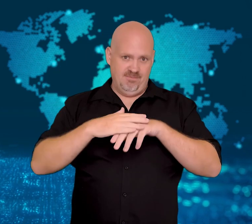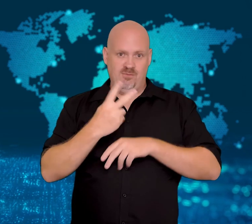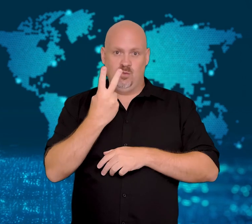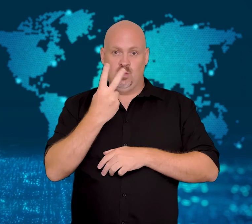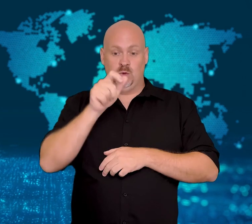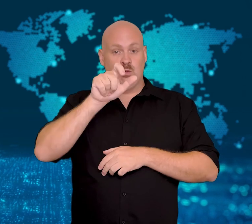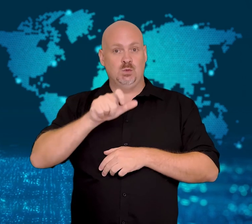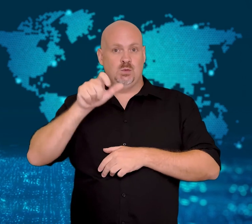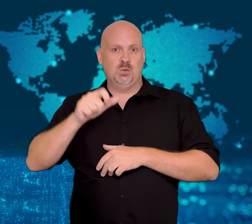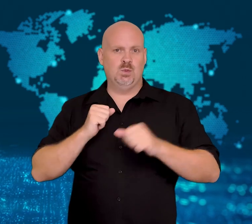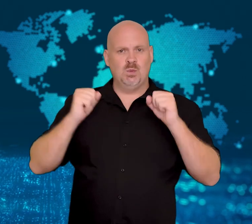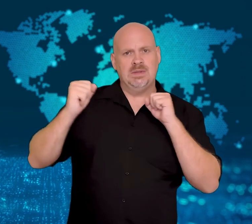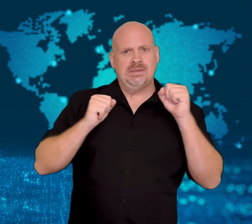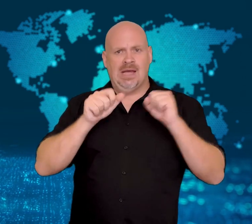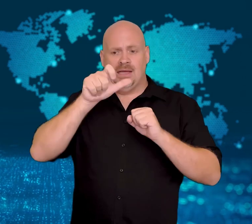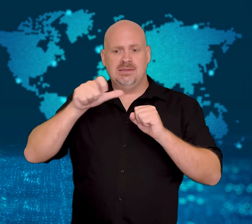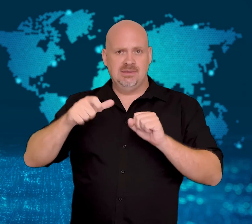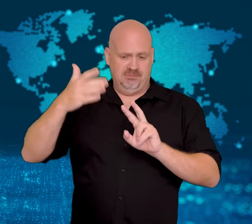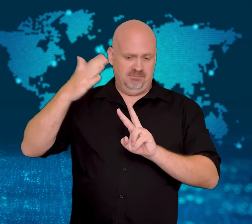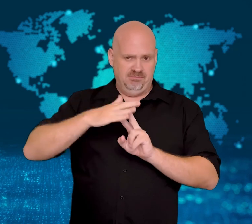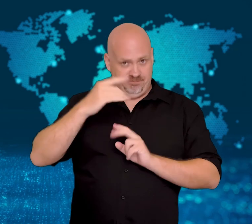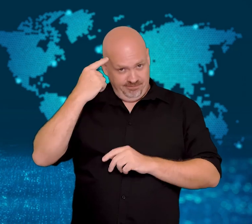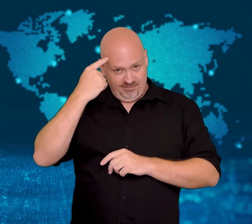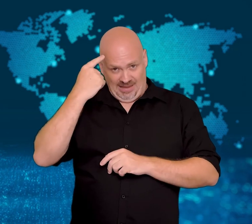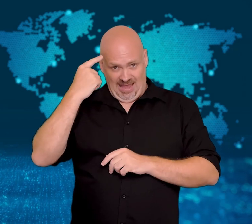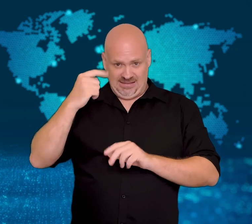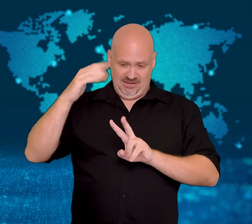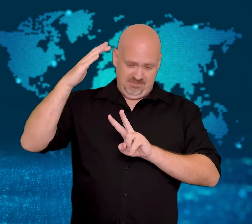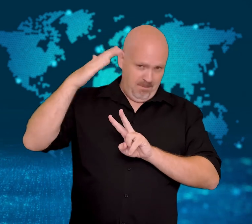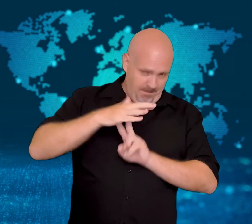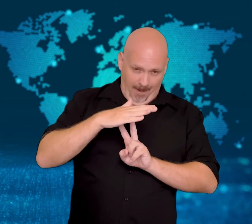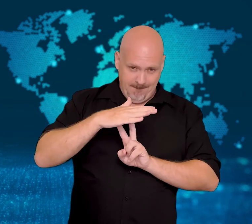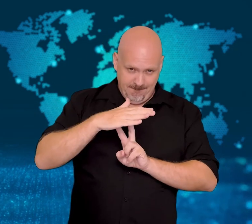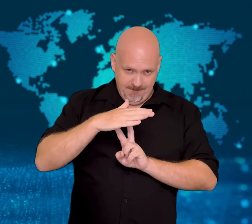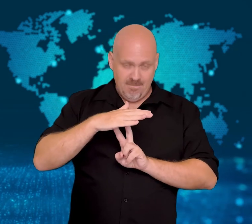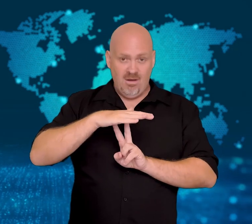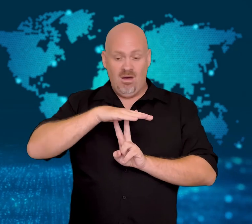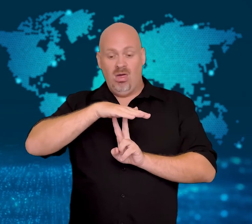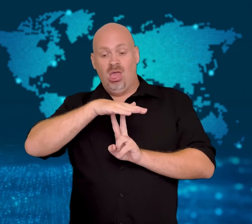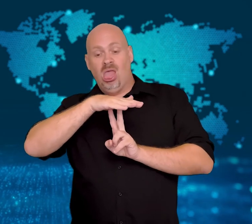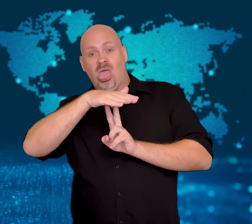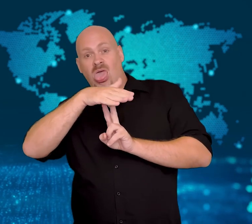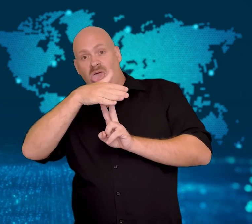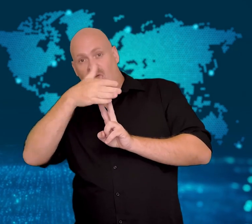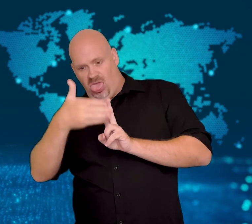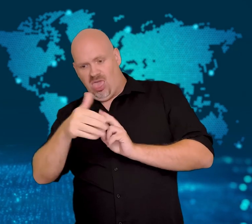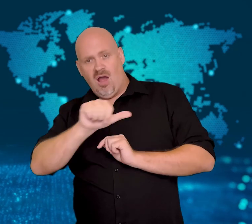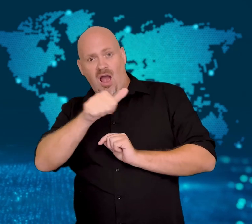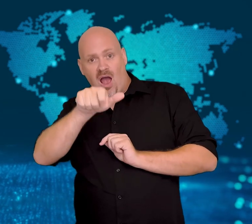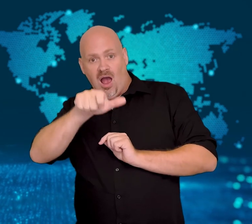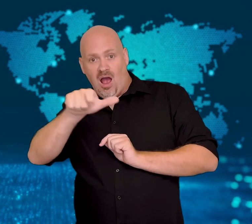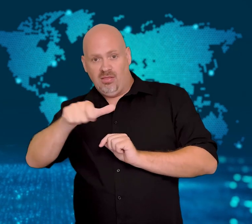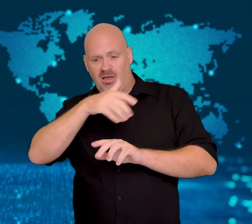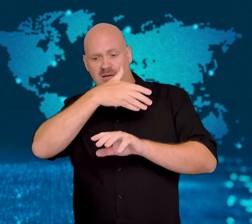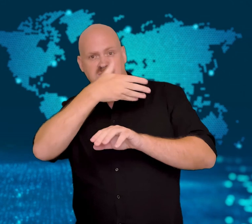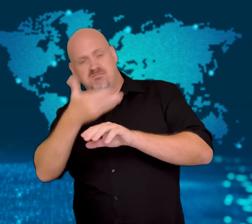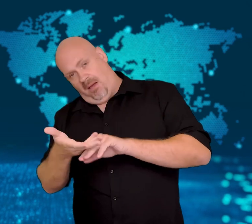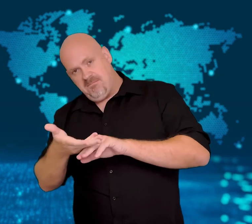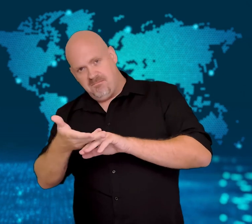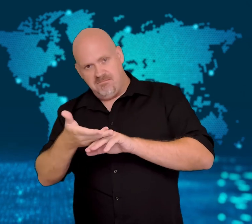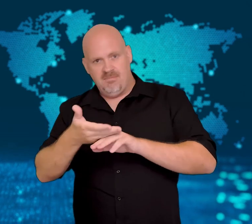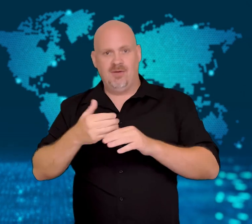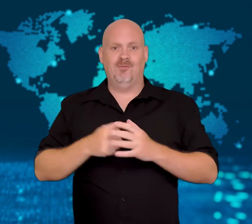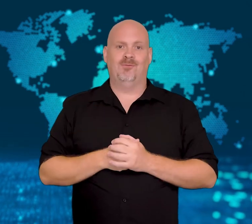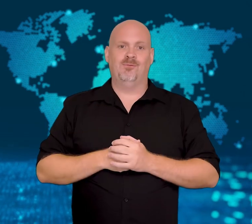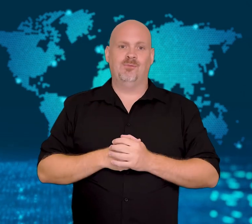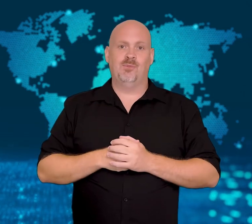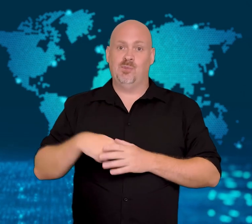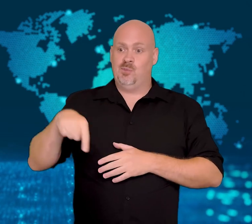The screen hit at least two dancers' heads and struck others